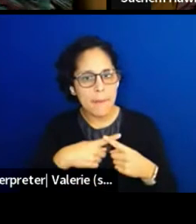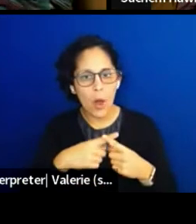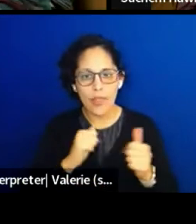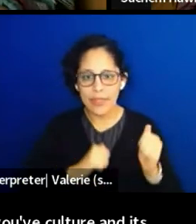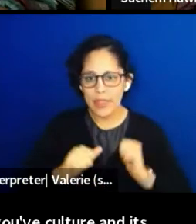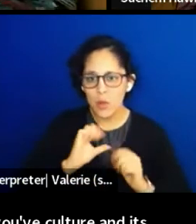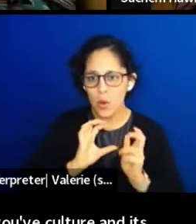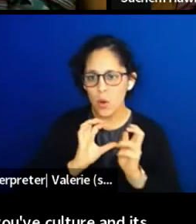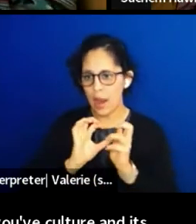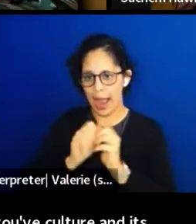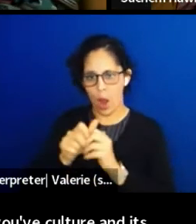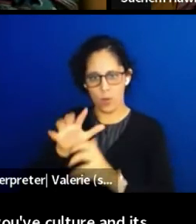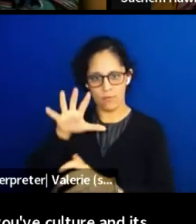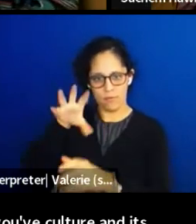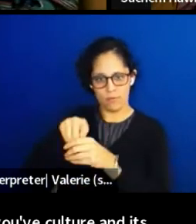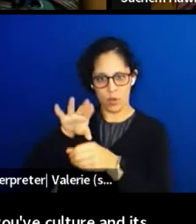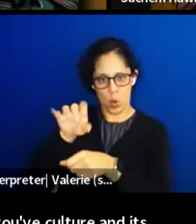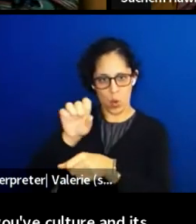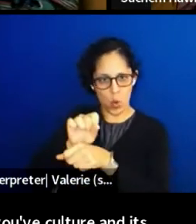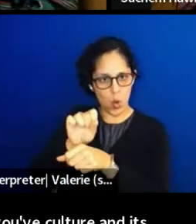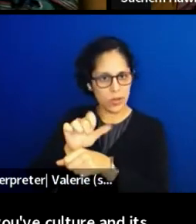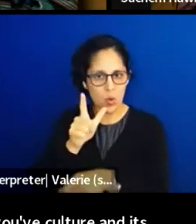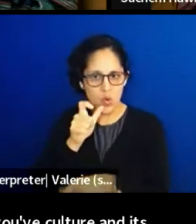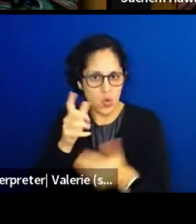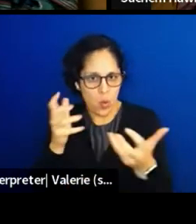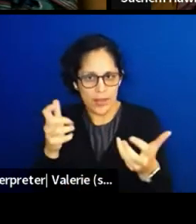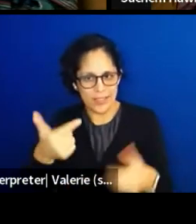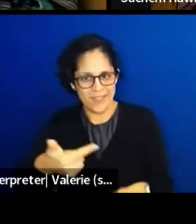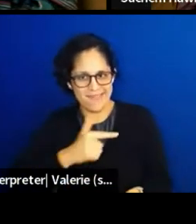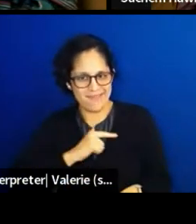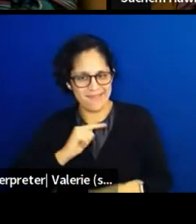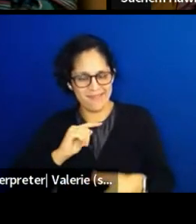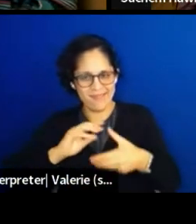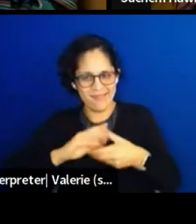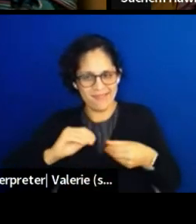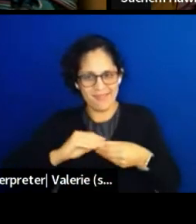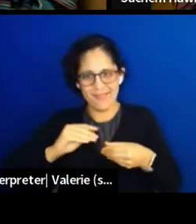And so whoever wants to like, speak first to that,